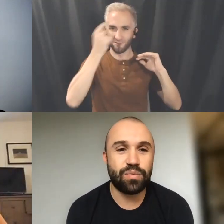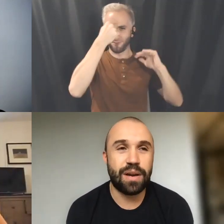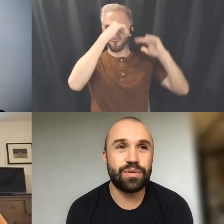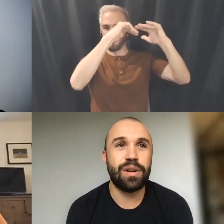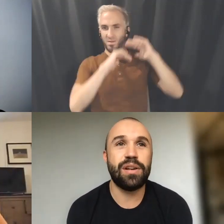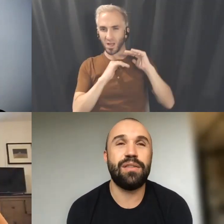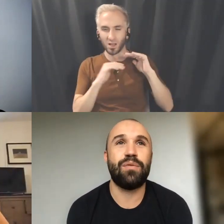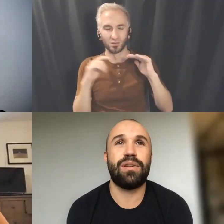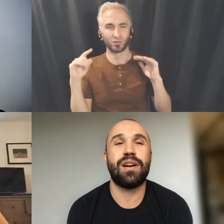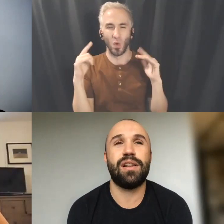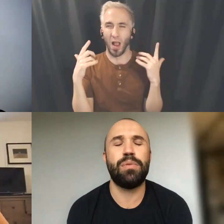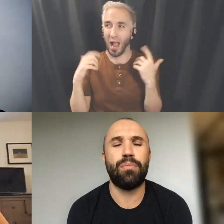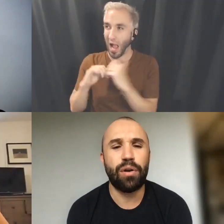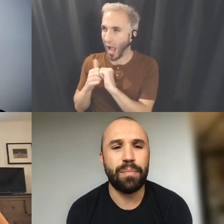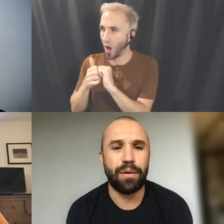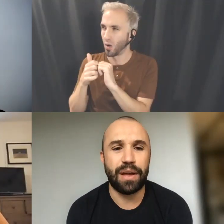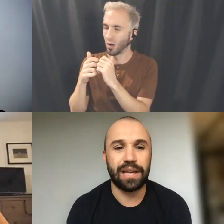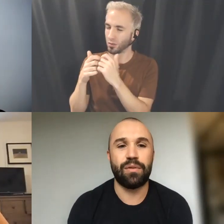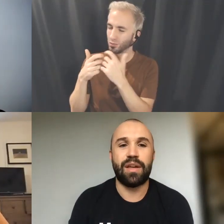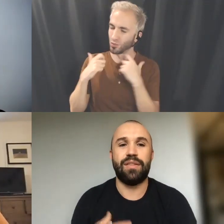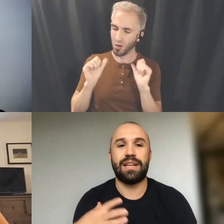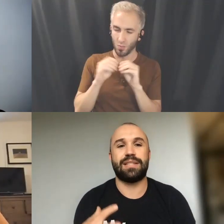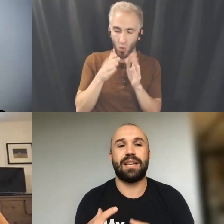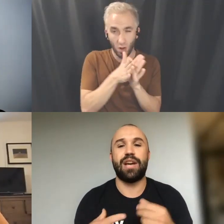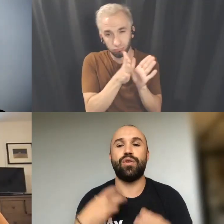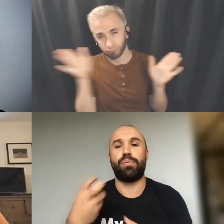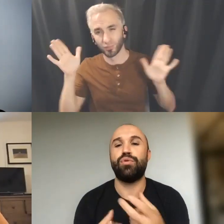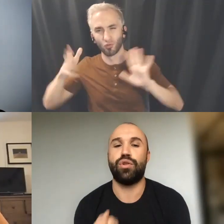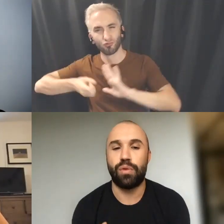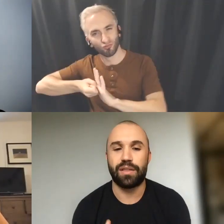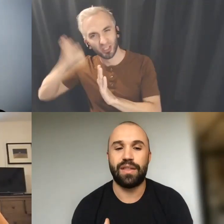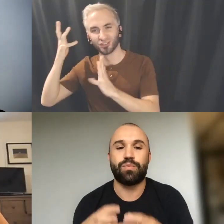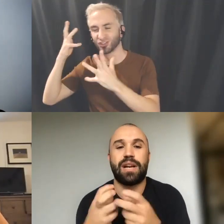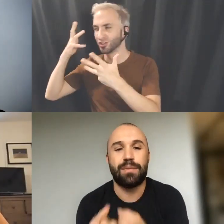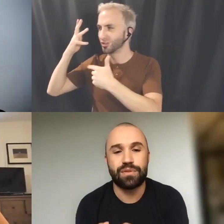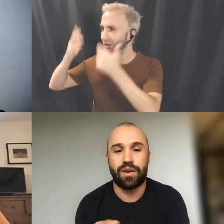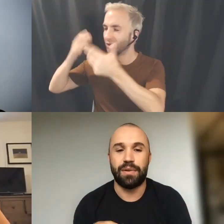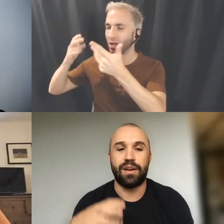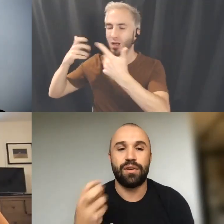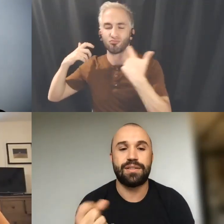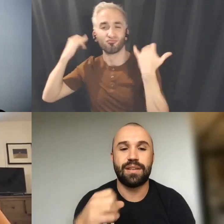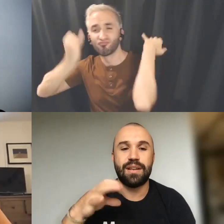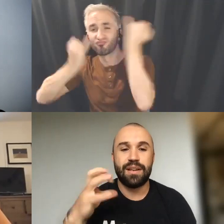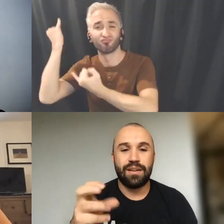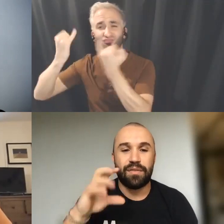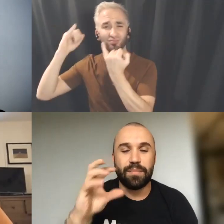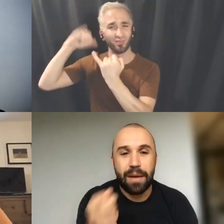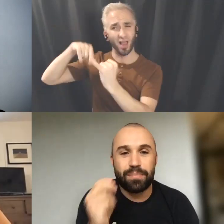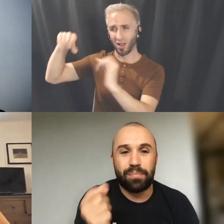want, I was wondering if you want to talk a little bit more about that? That's how you approach your work but that's where it comes from it unearths from that